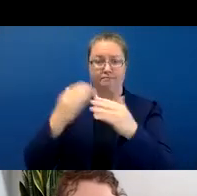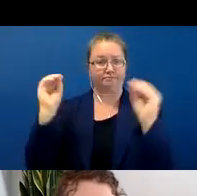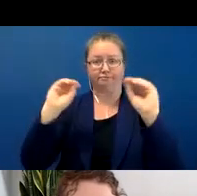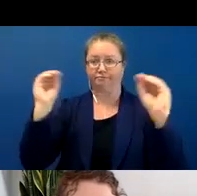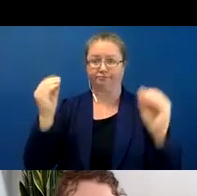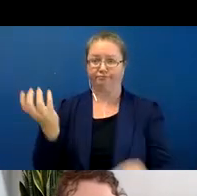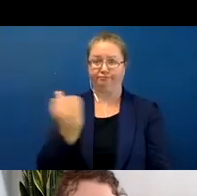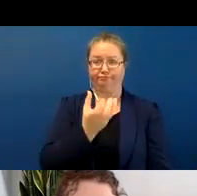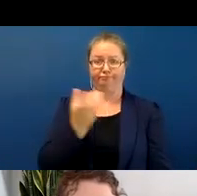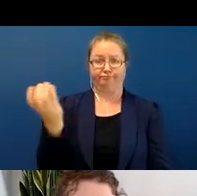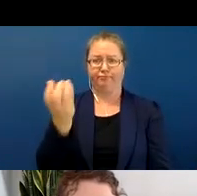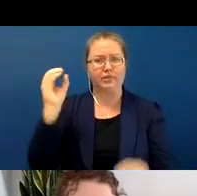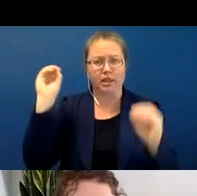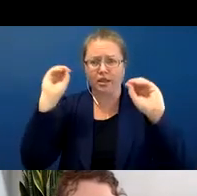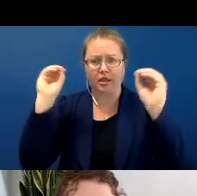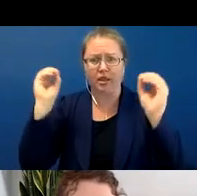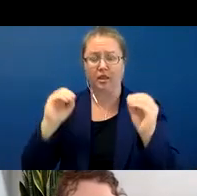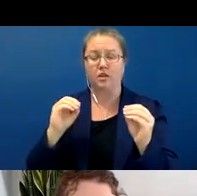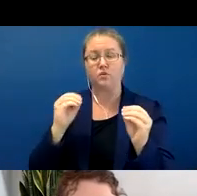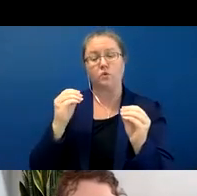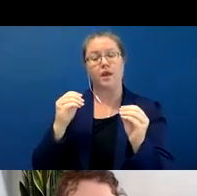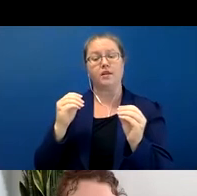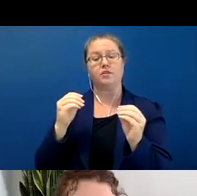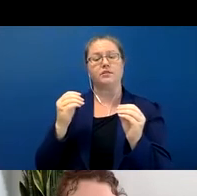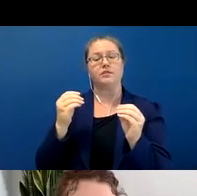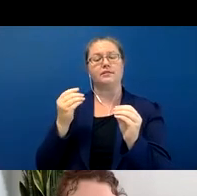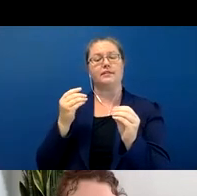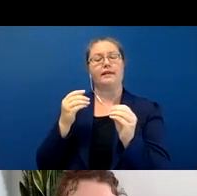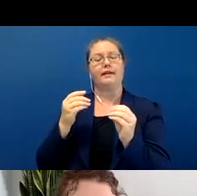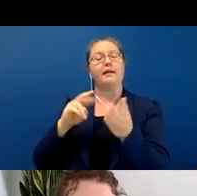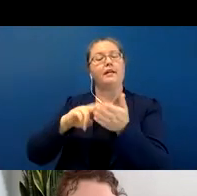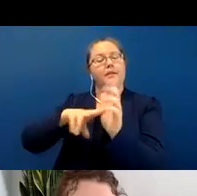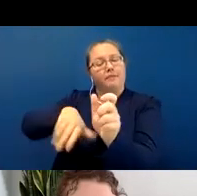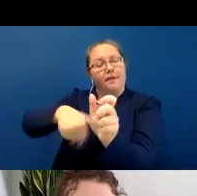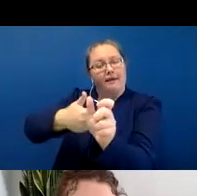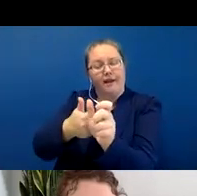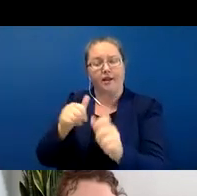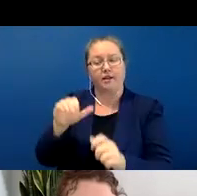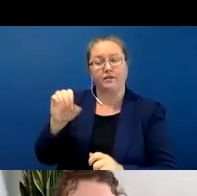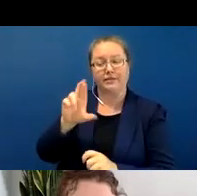so it's rather more like it's implicit in the meaning of carry. So I actually asked